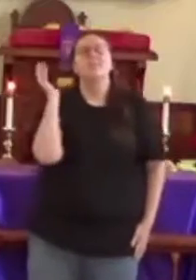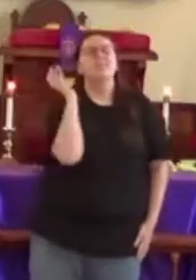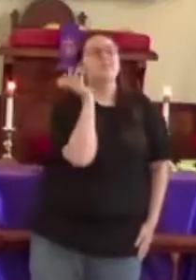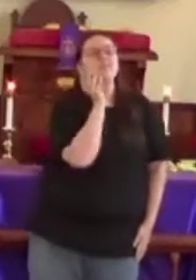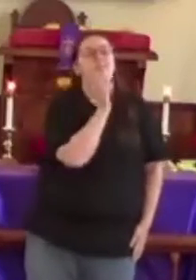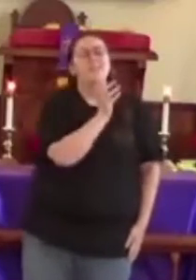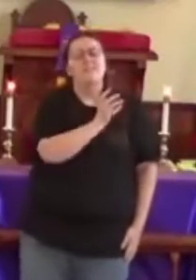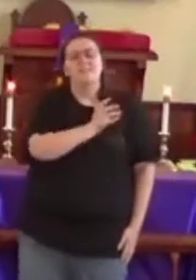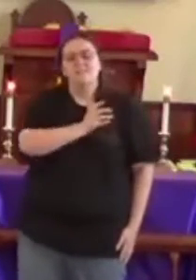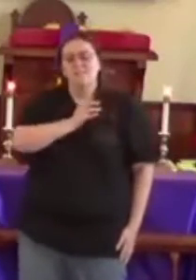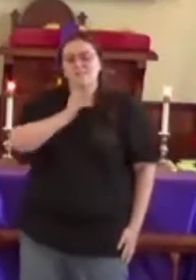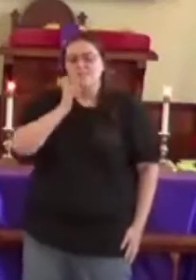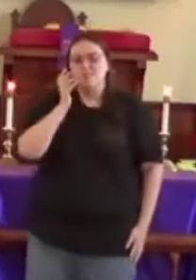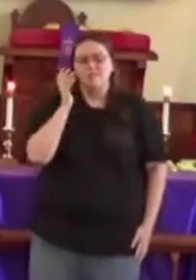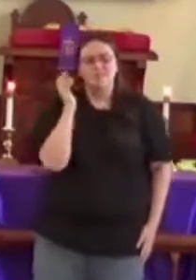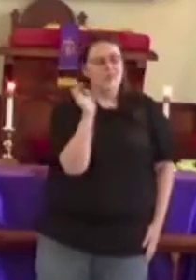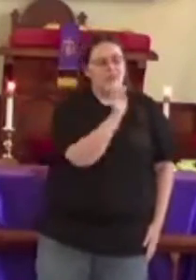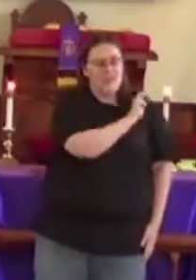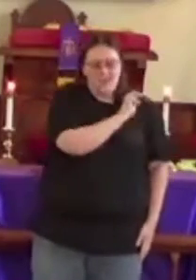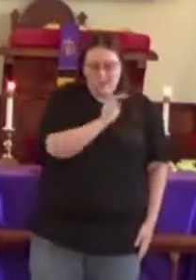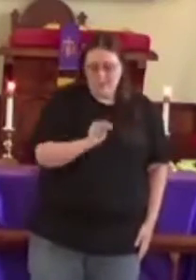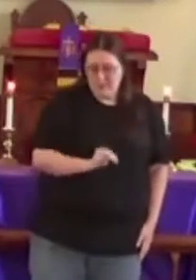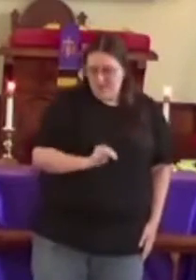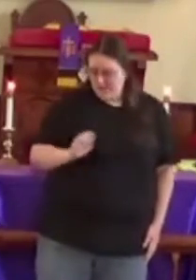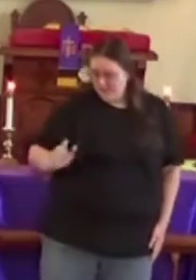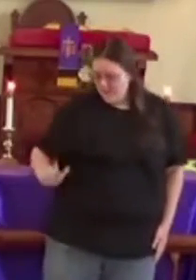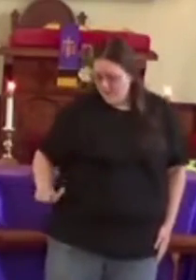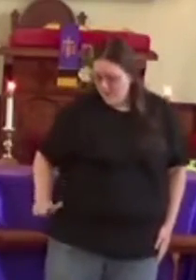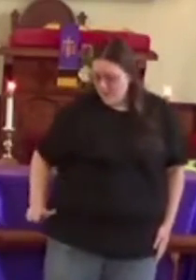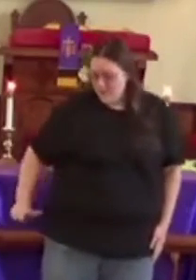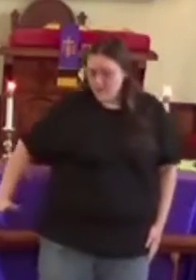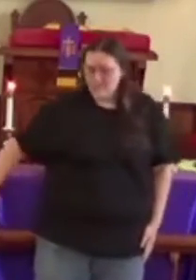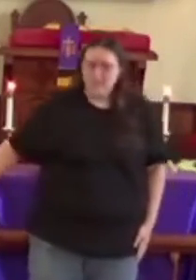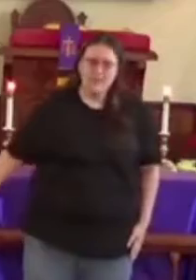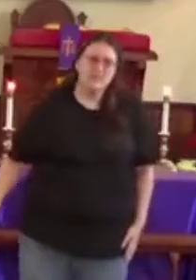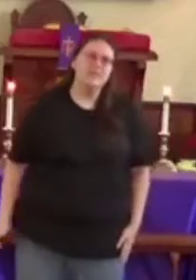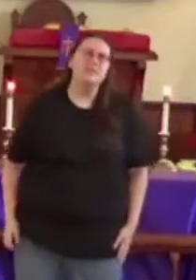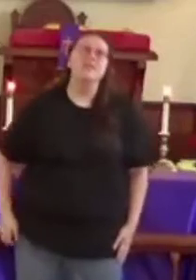Oh, Immanuel, Immanuel